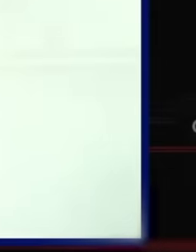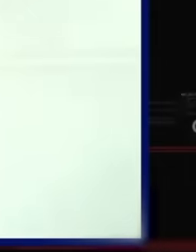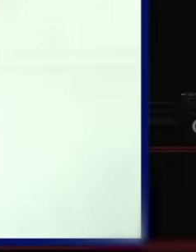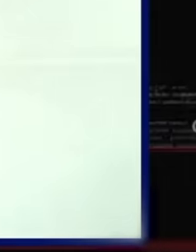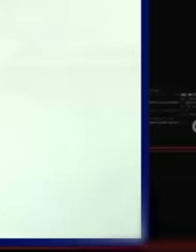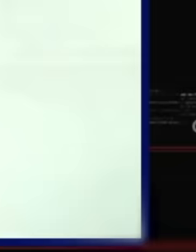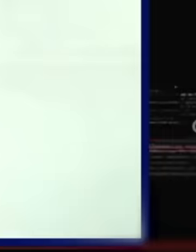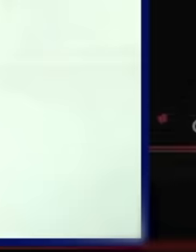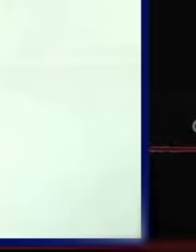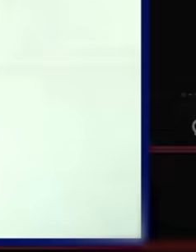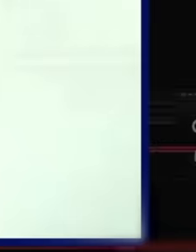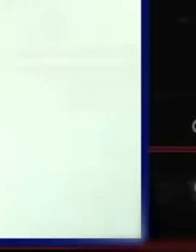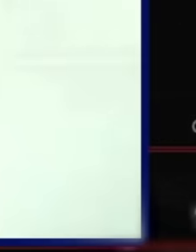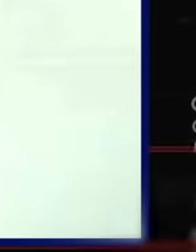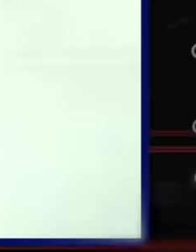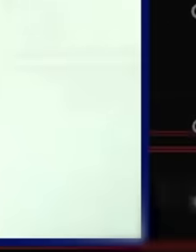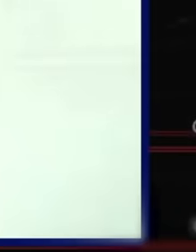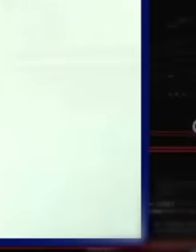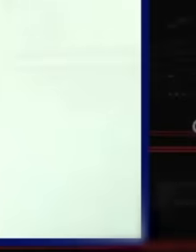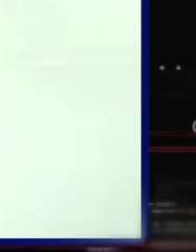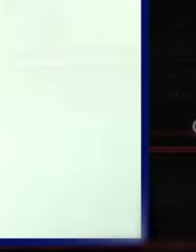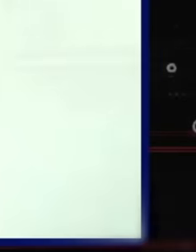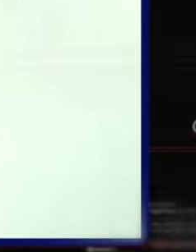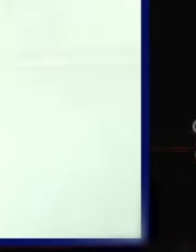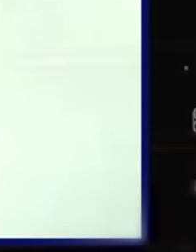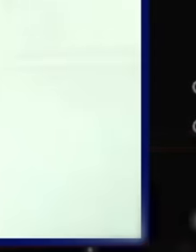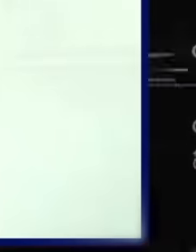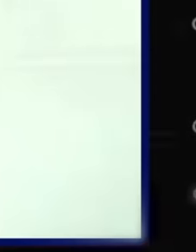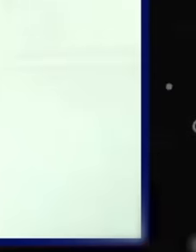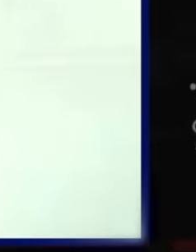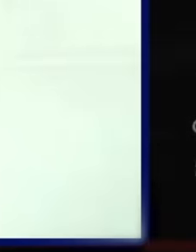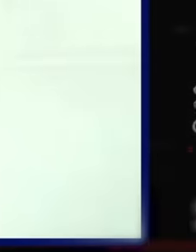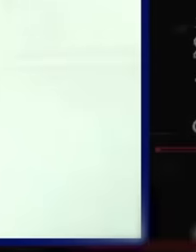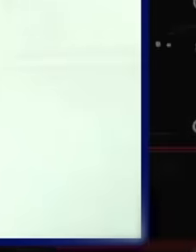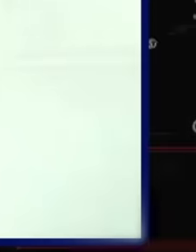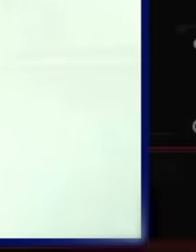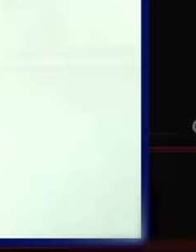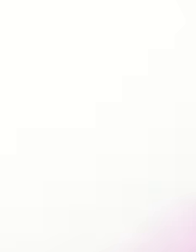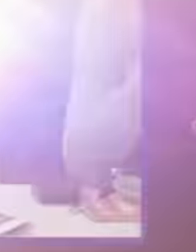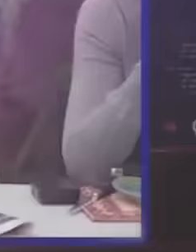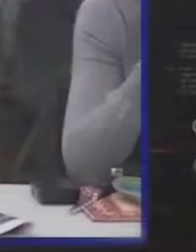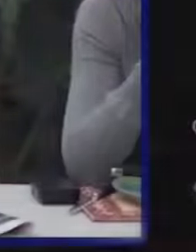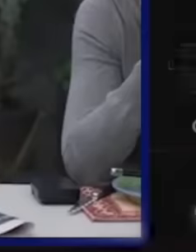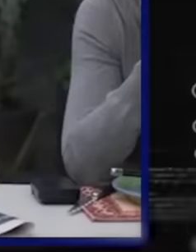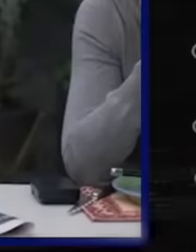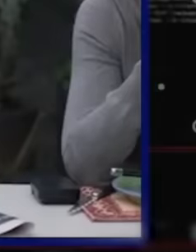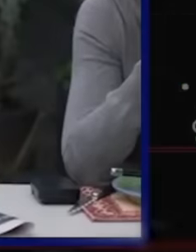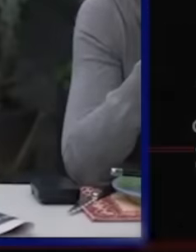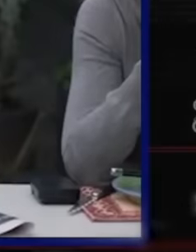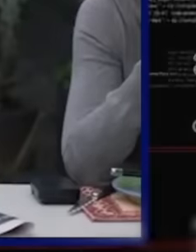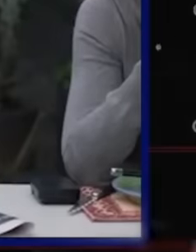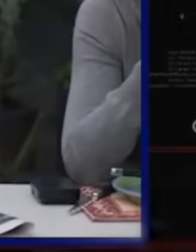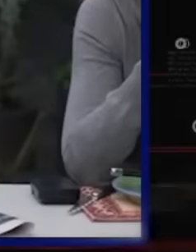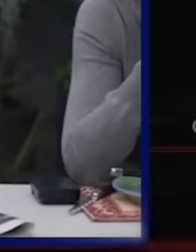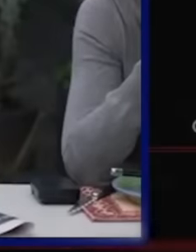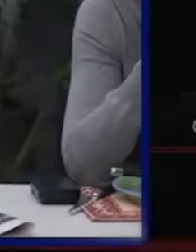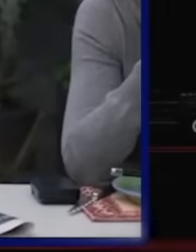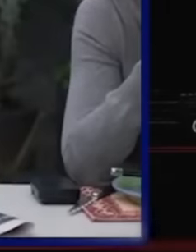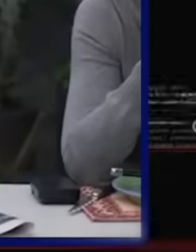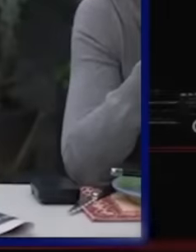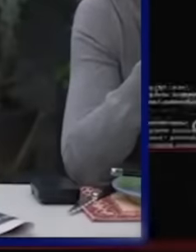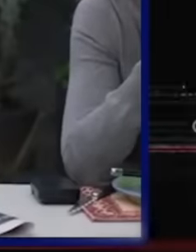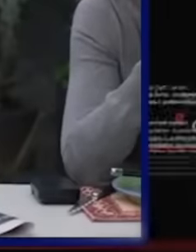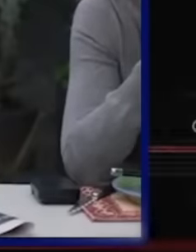they would suspend the transmission of their program for two months instead, as Carlos Lor says, instead of